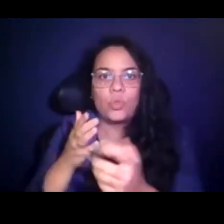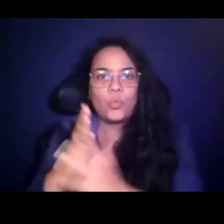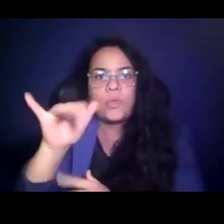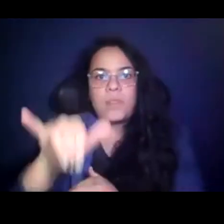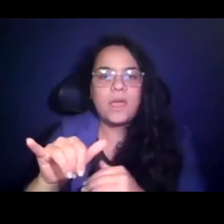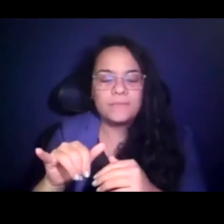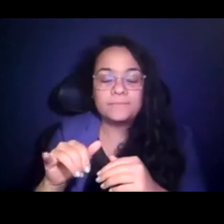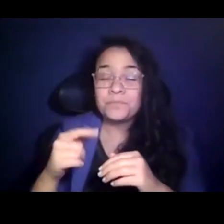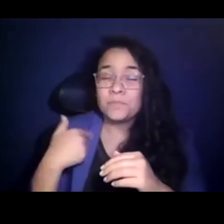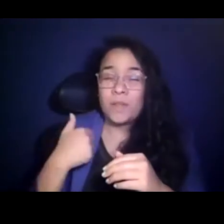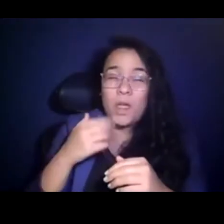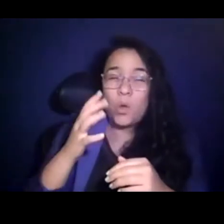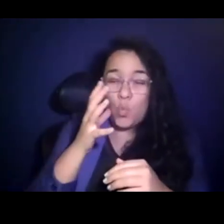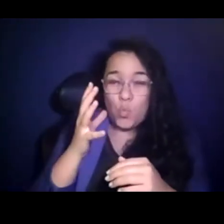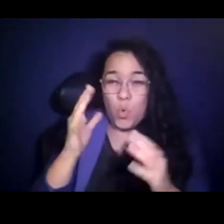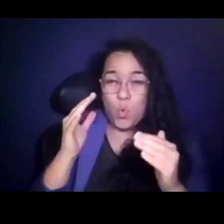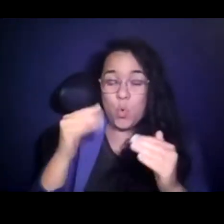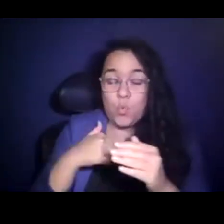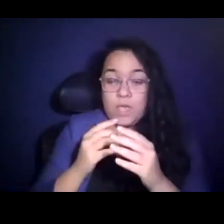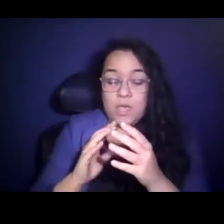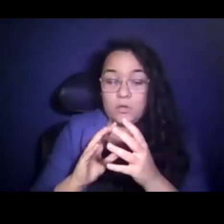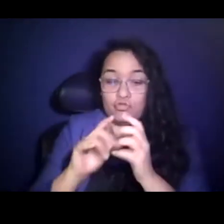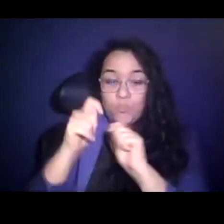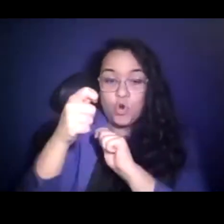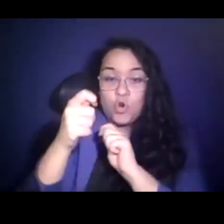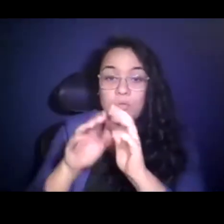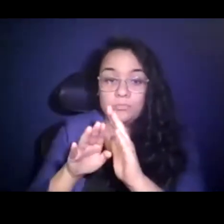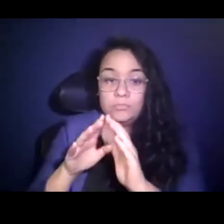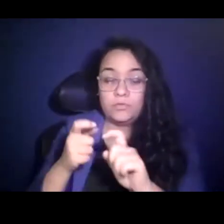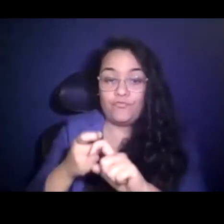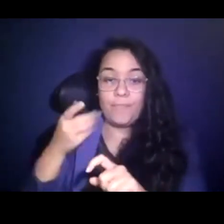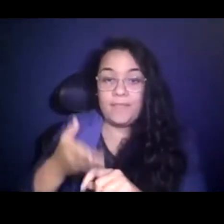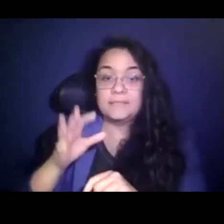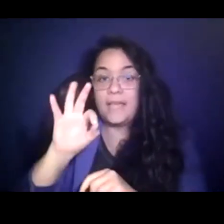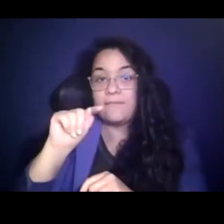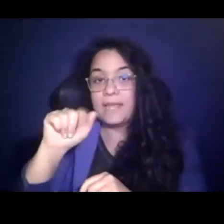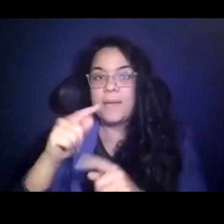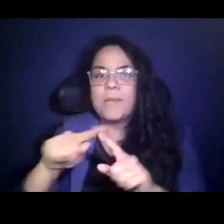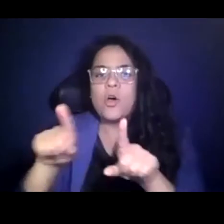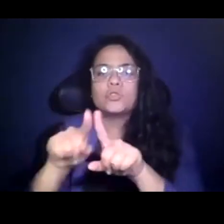15:22:56 I would hope that as we emerge from this, not only the FTA, but state DOTs, keep that in mind.